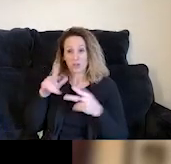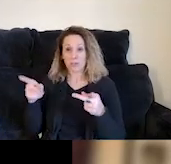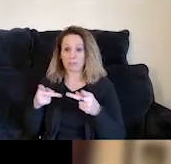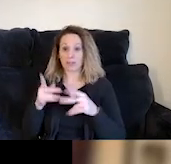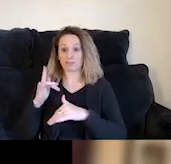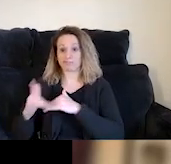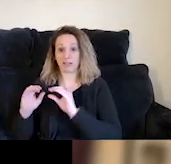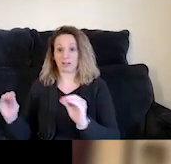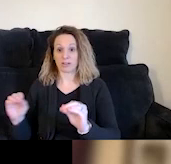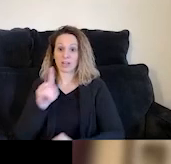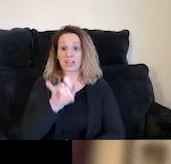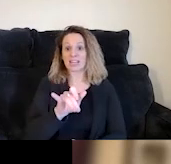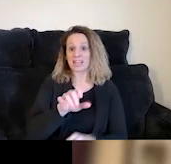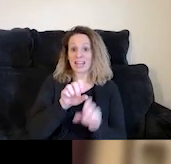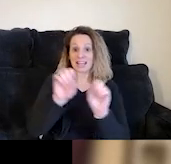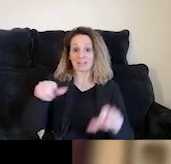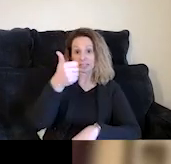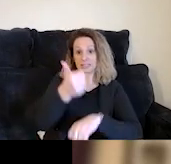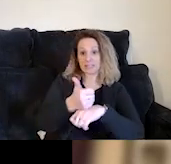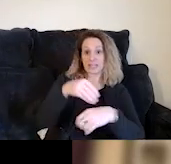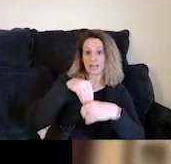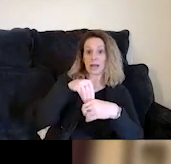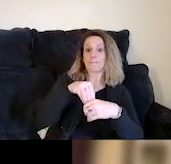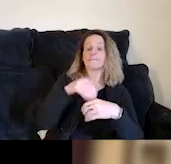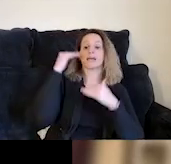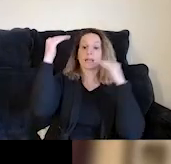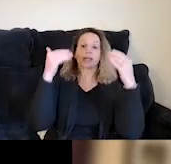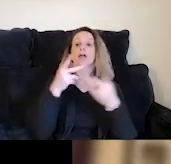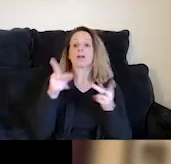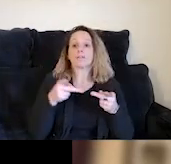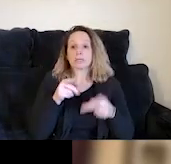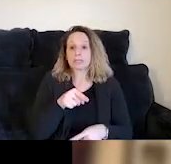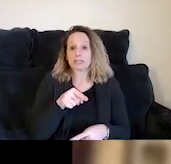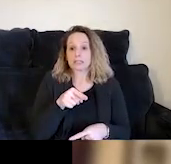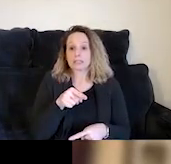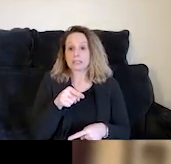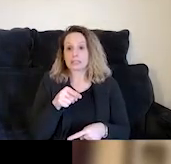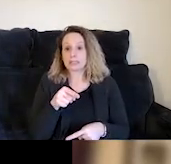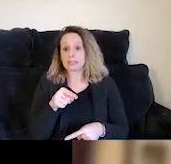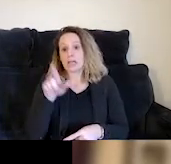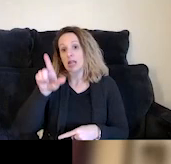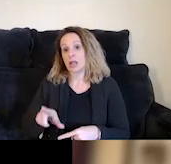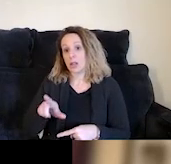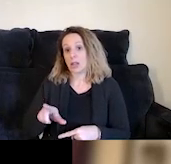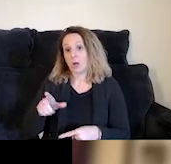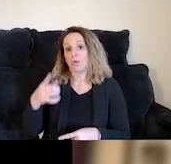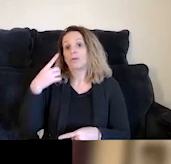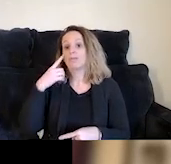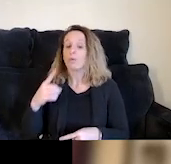and that TAY are systematically put in adult facilities, which drastically decreases their chances at ending this cycle of harm.